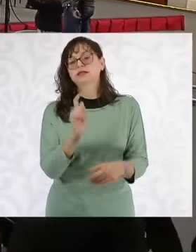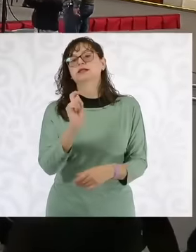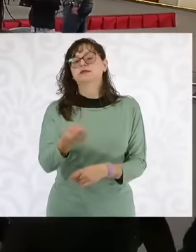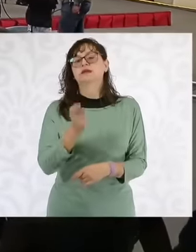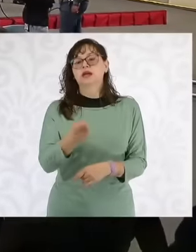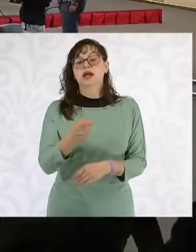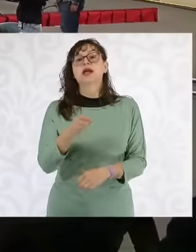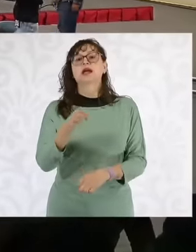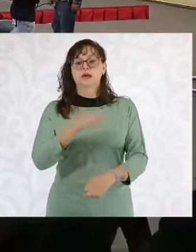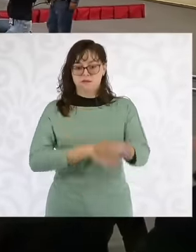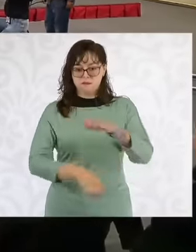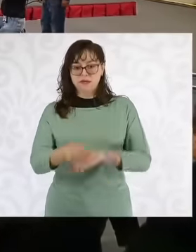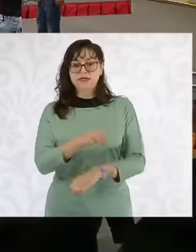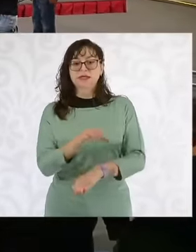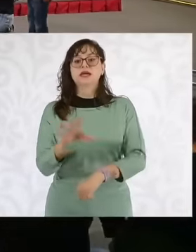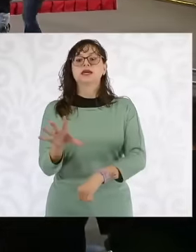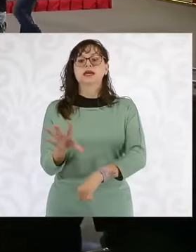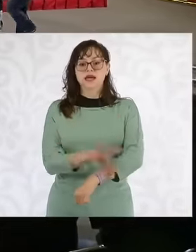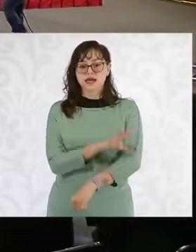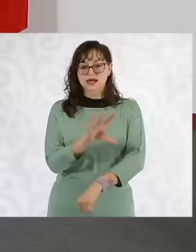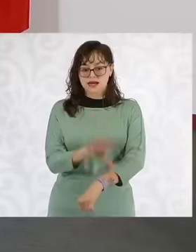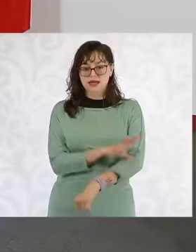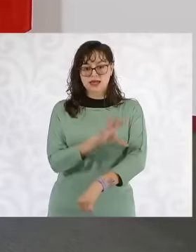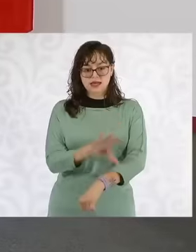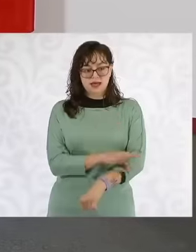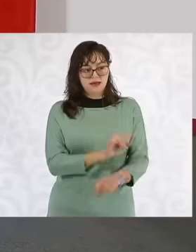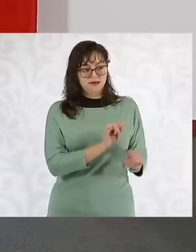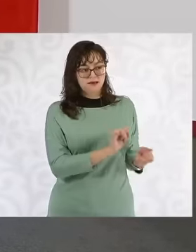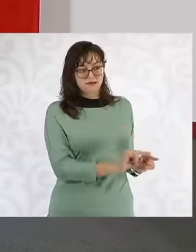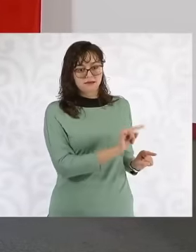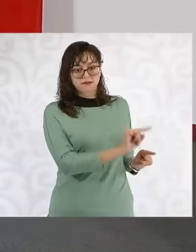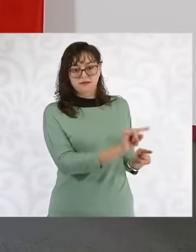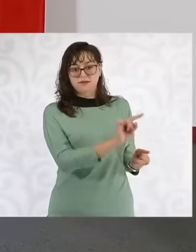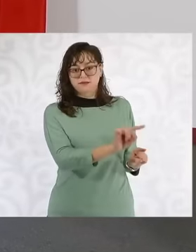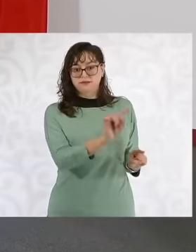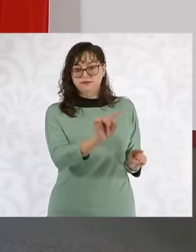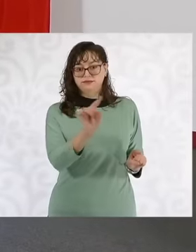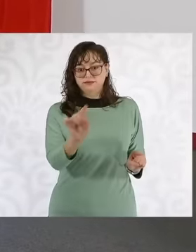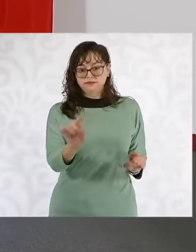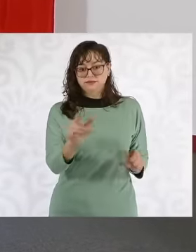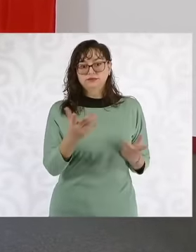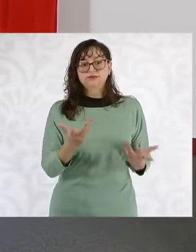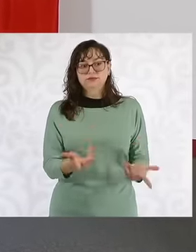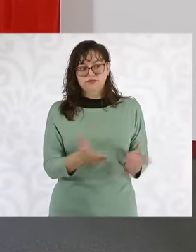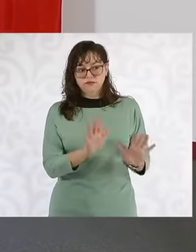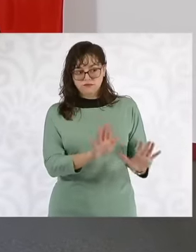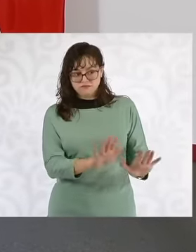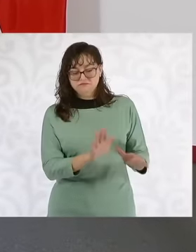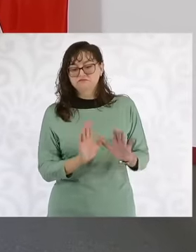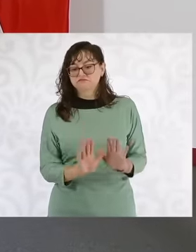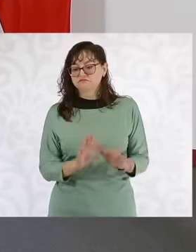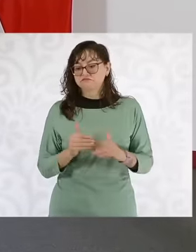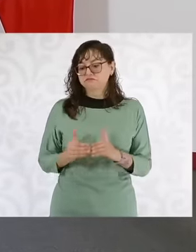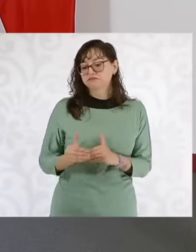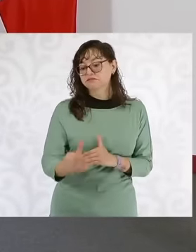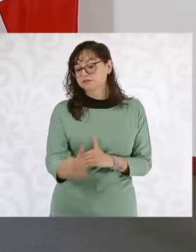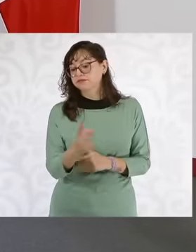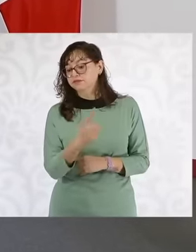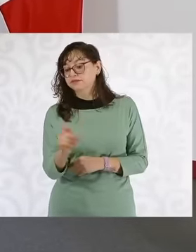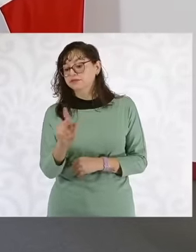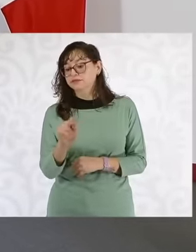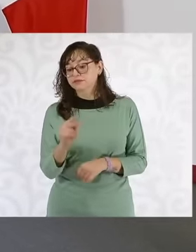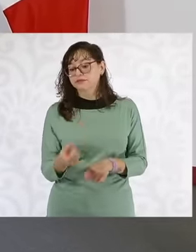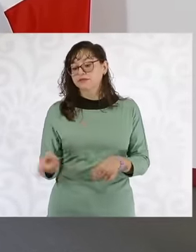to be able to modify eh mainly the Pemex law the federal commission law the law of